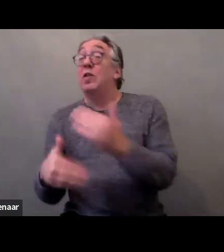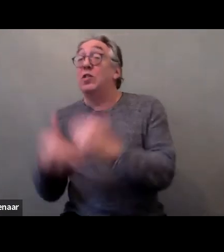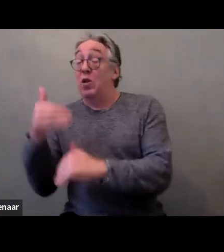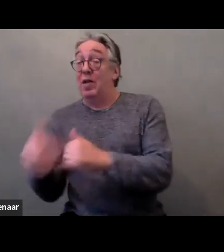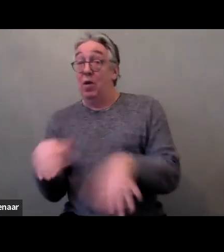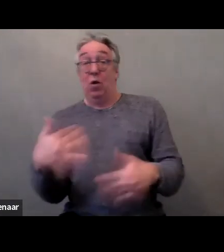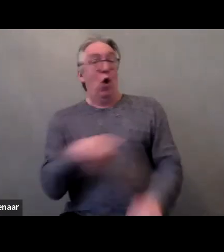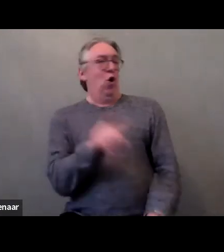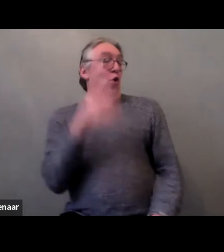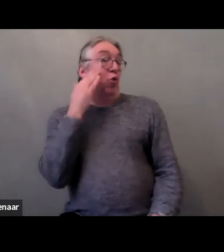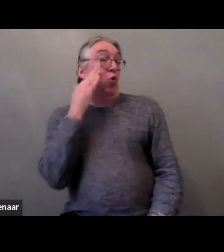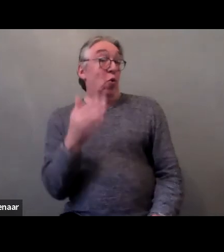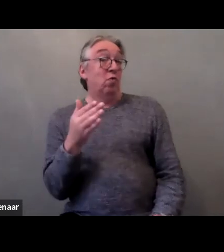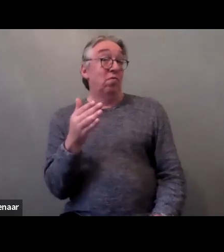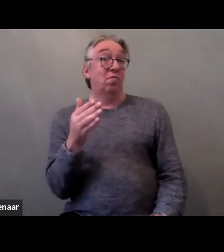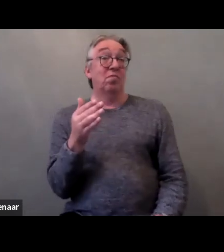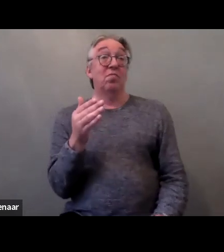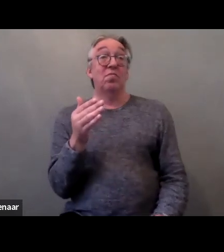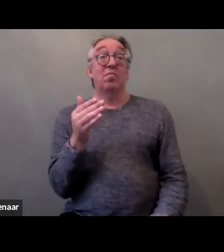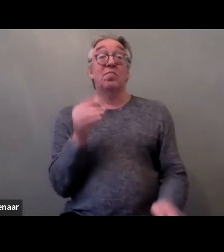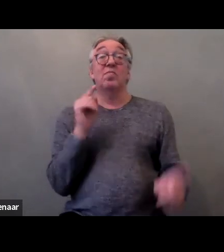to tackle violence against all women and girls.